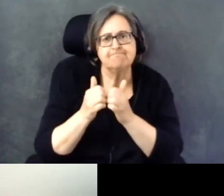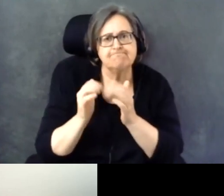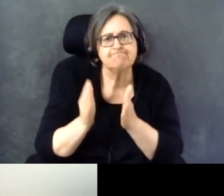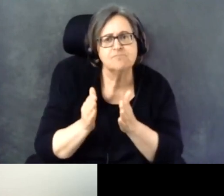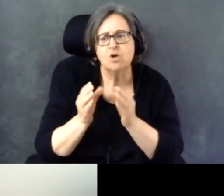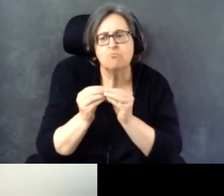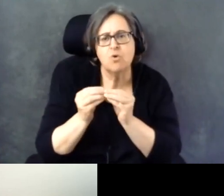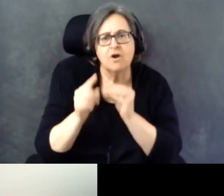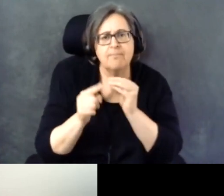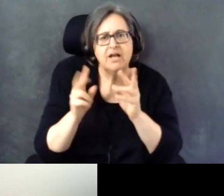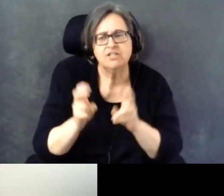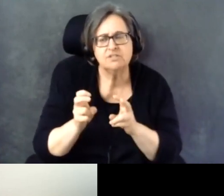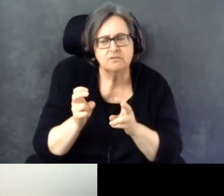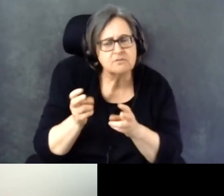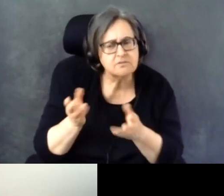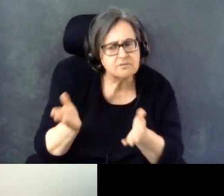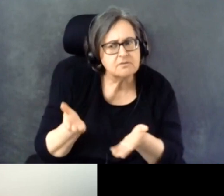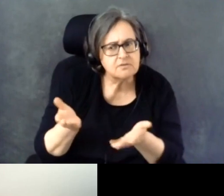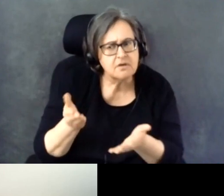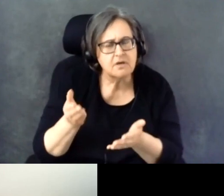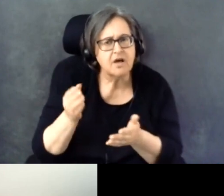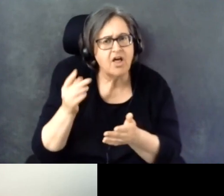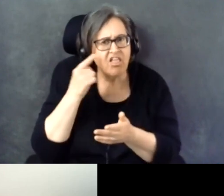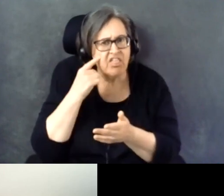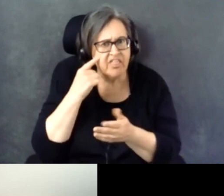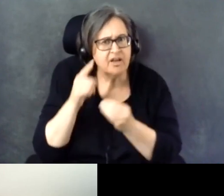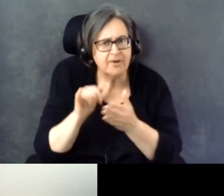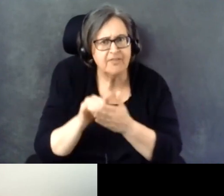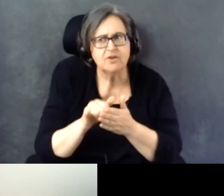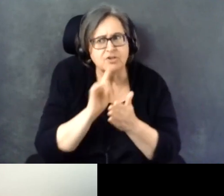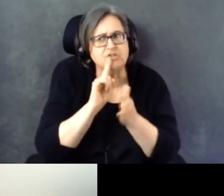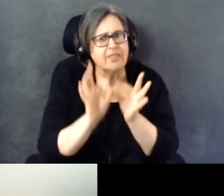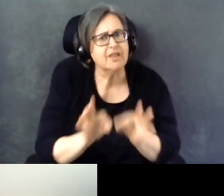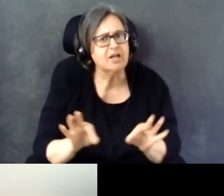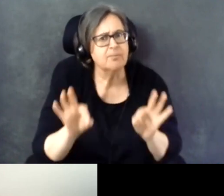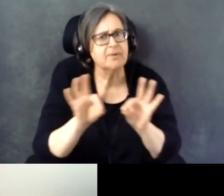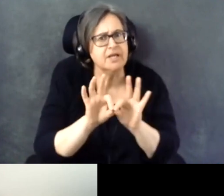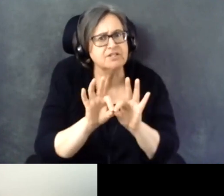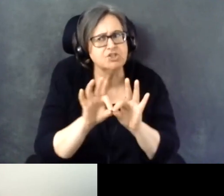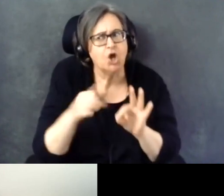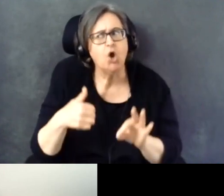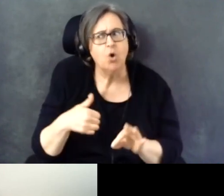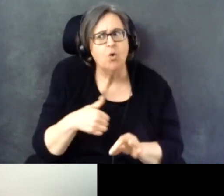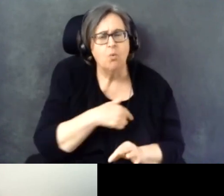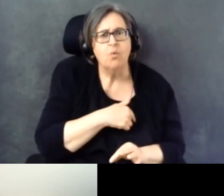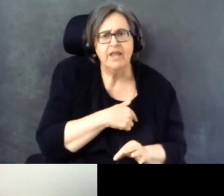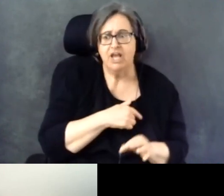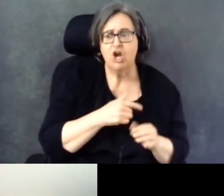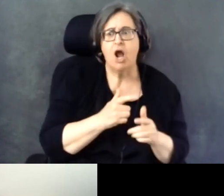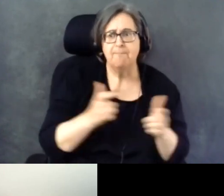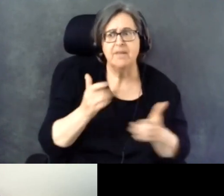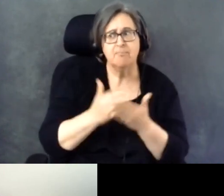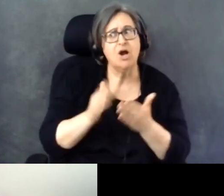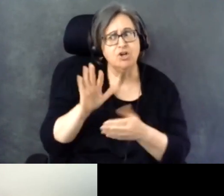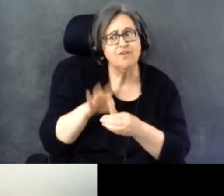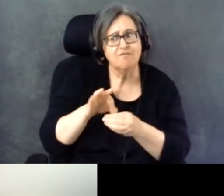start thinking, hey, this is an important -- you know, we are a big part of your voters.